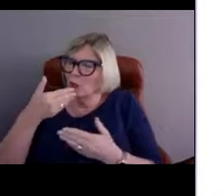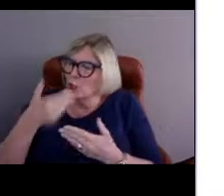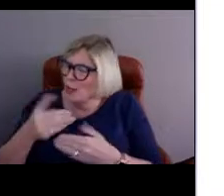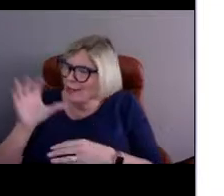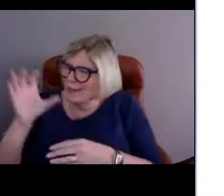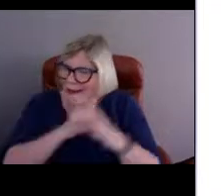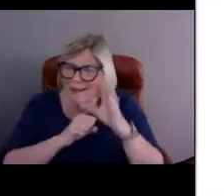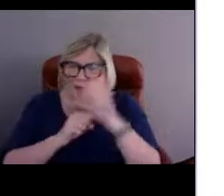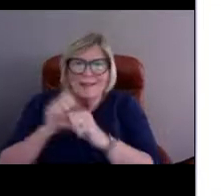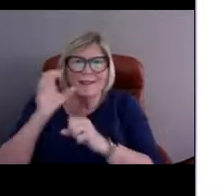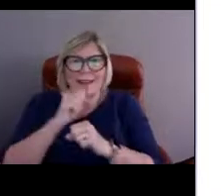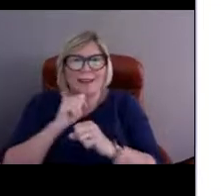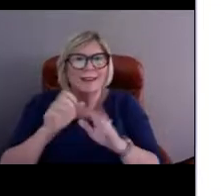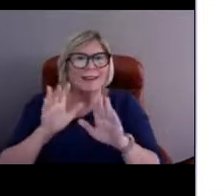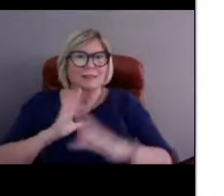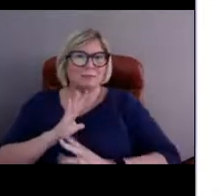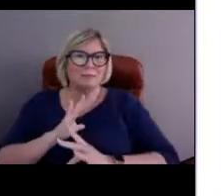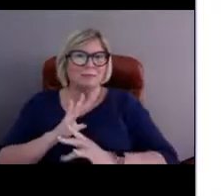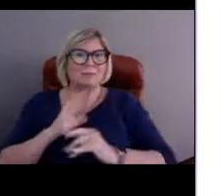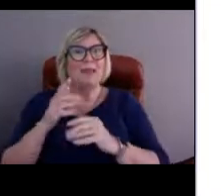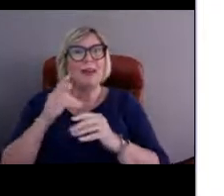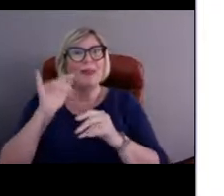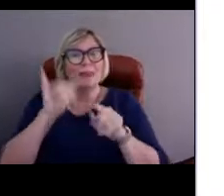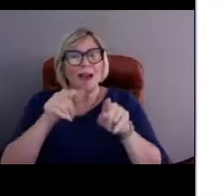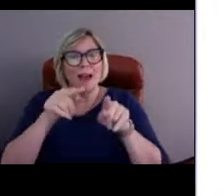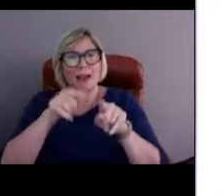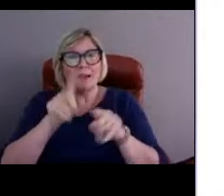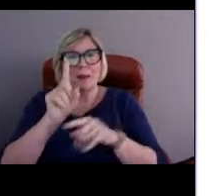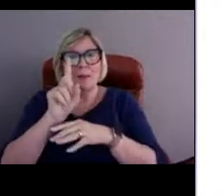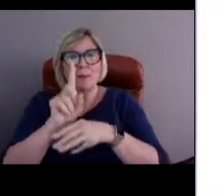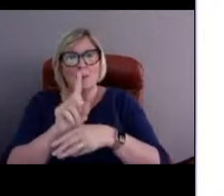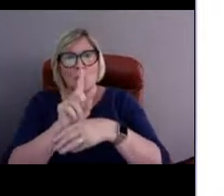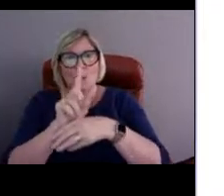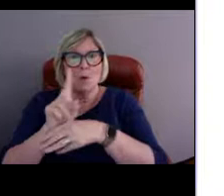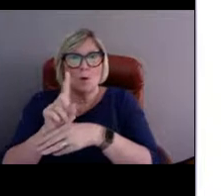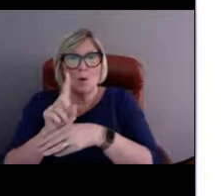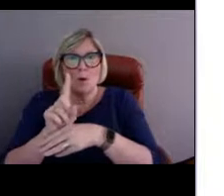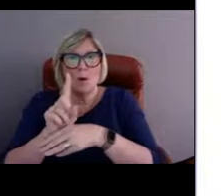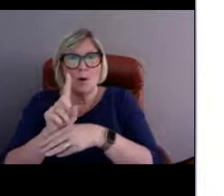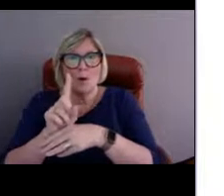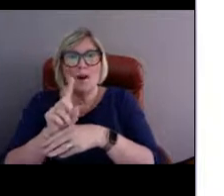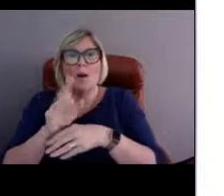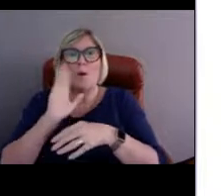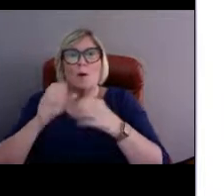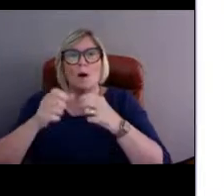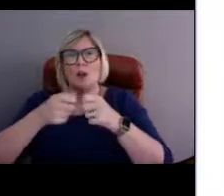This particular buoy has equipment that would stretch out 2.57 miles.